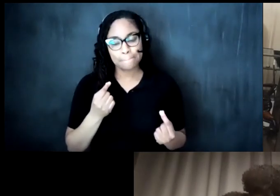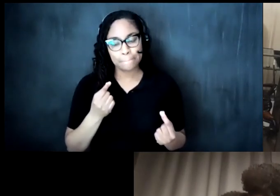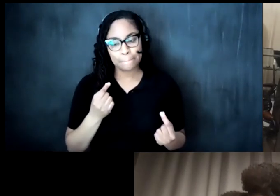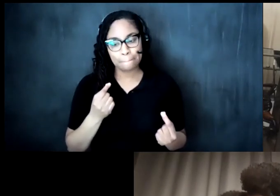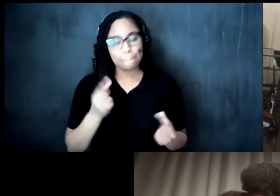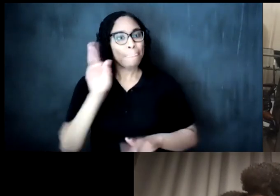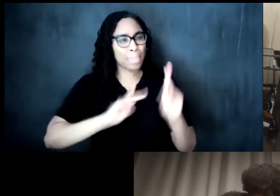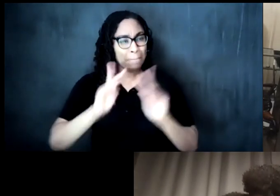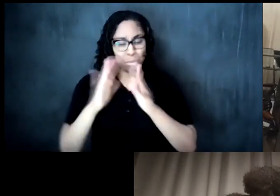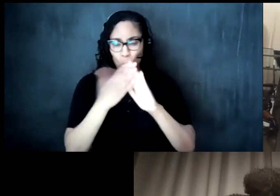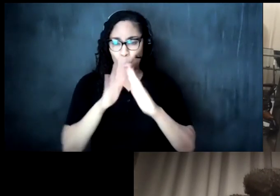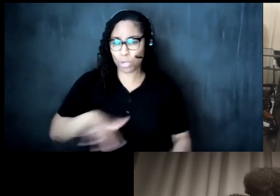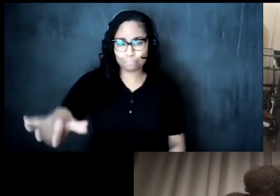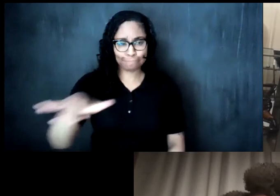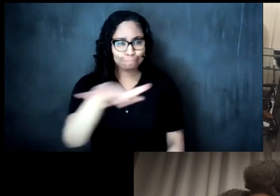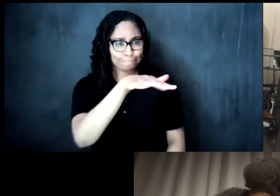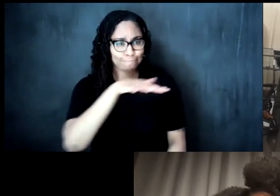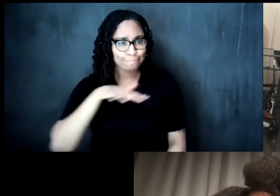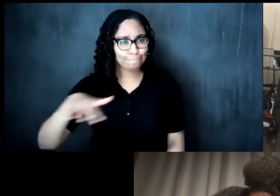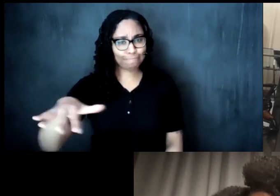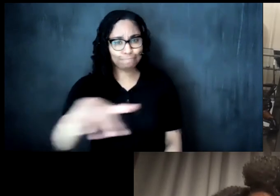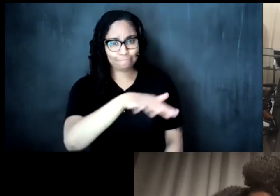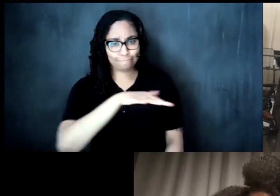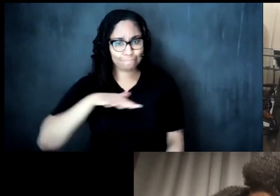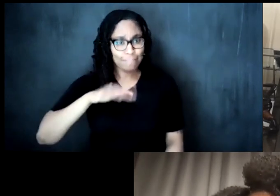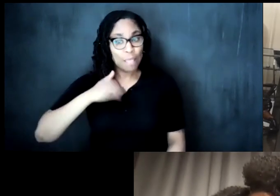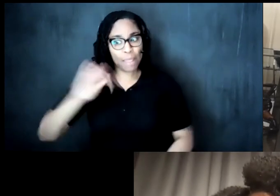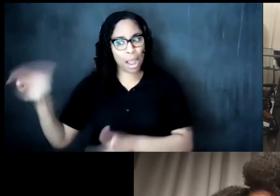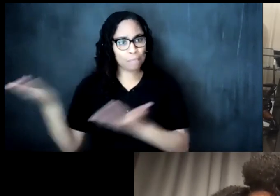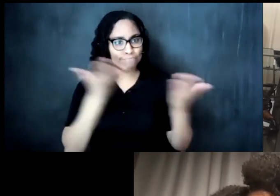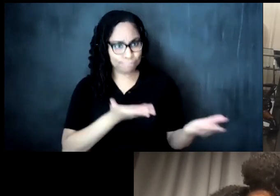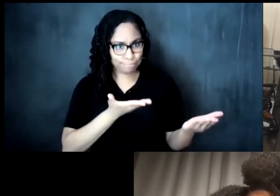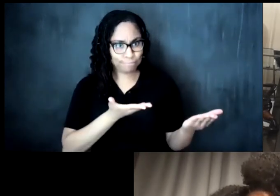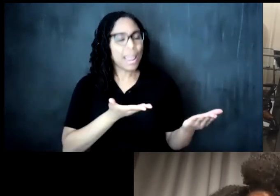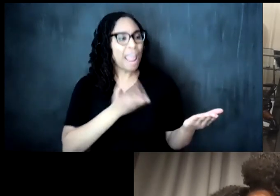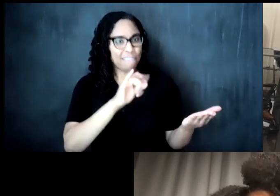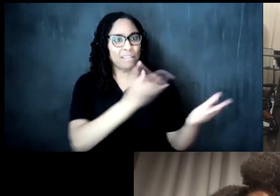communities that um that i bring into the space and that bring me into it right so i usually